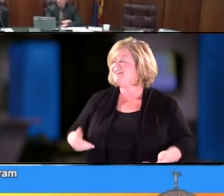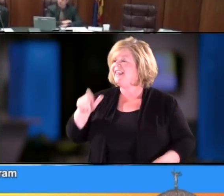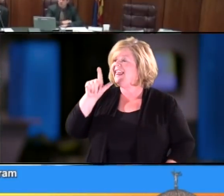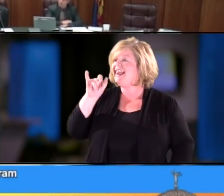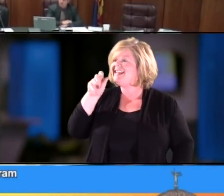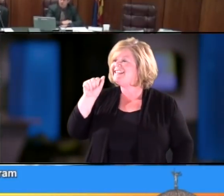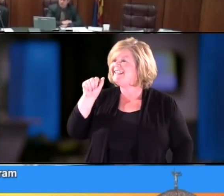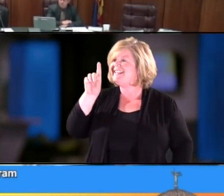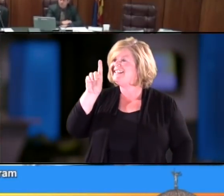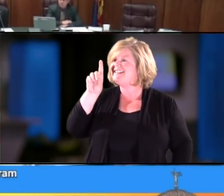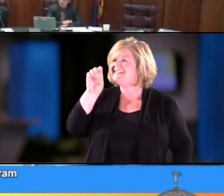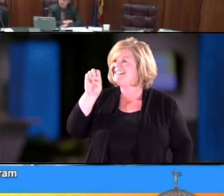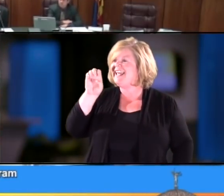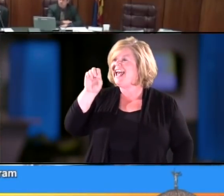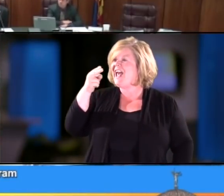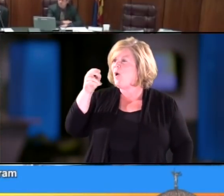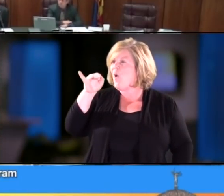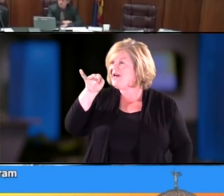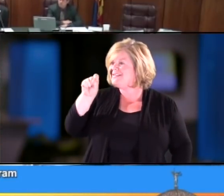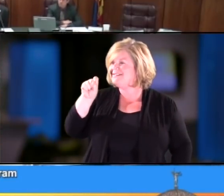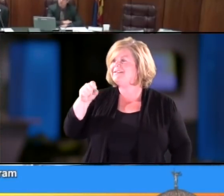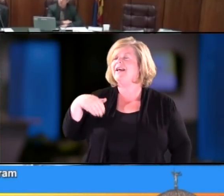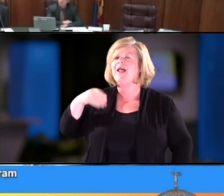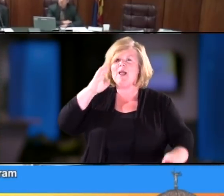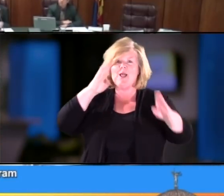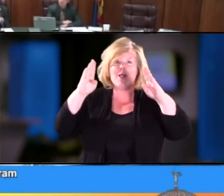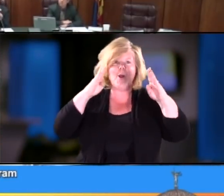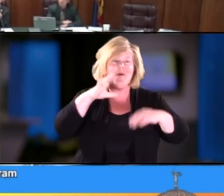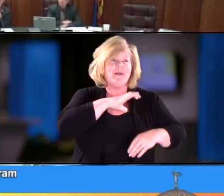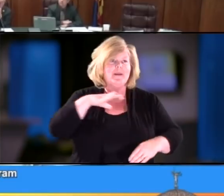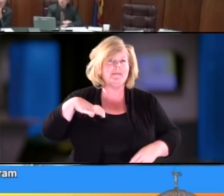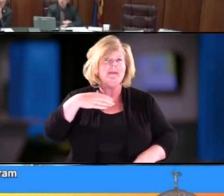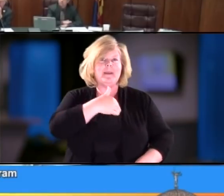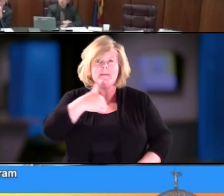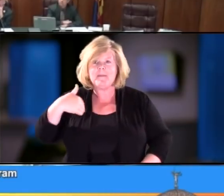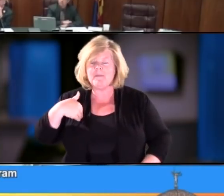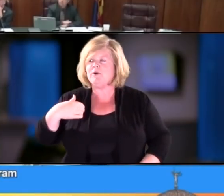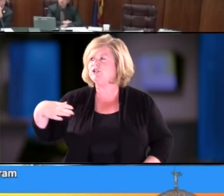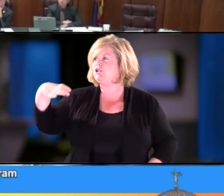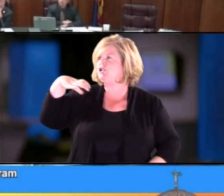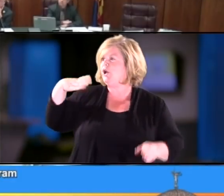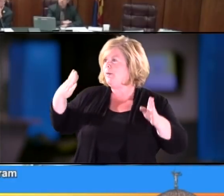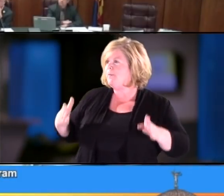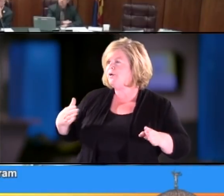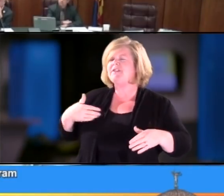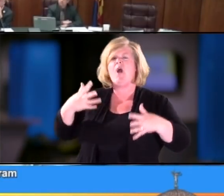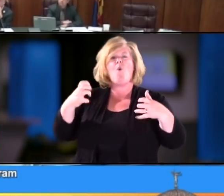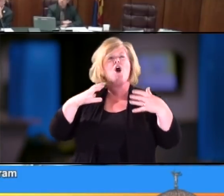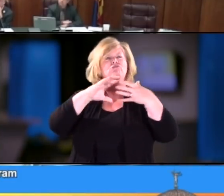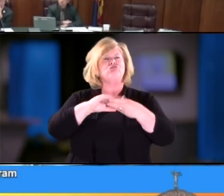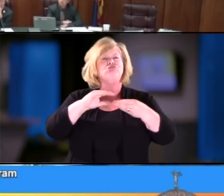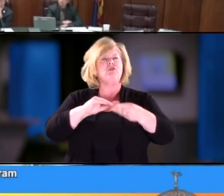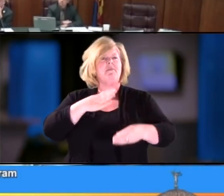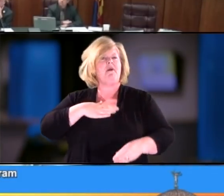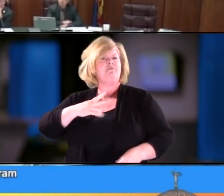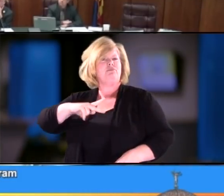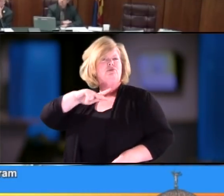This is Lindsay De Hoyos. Hello, committee members and Chair. I would like to share my personal experience.